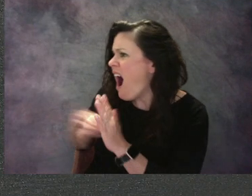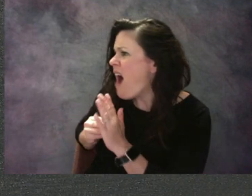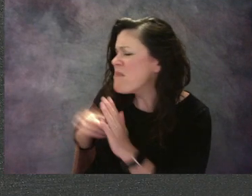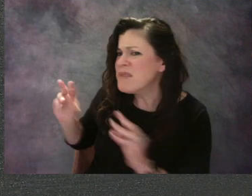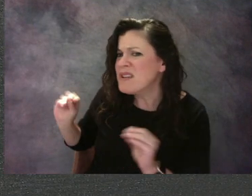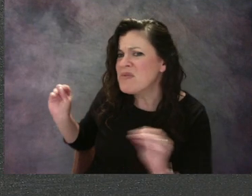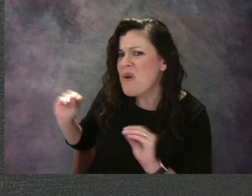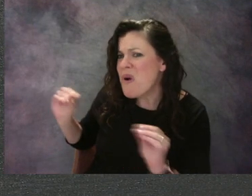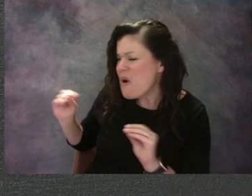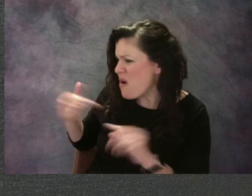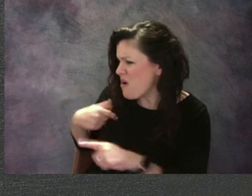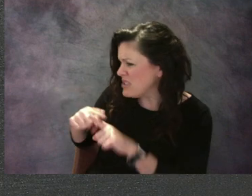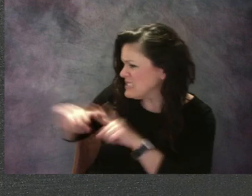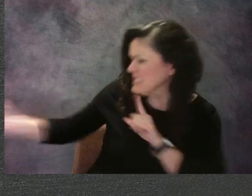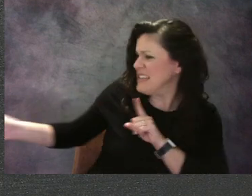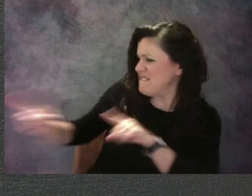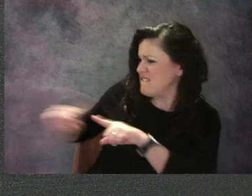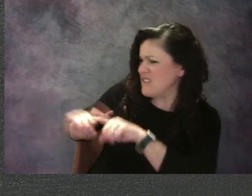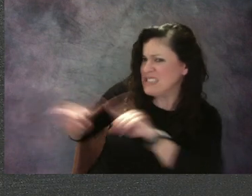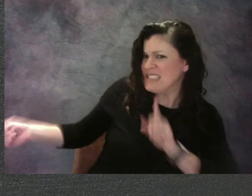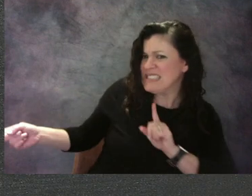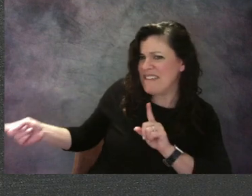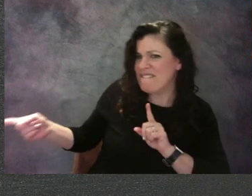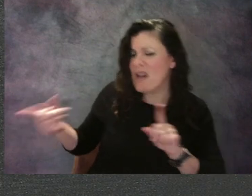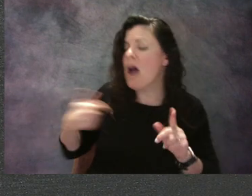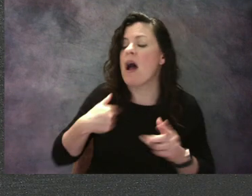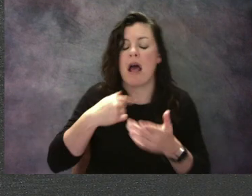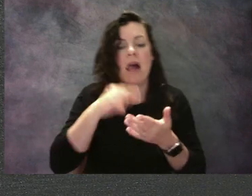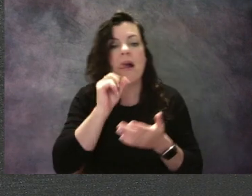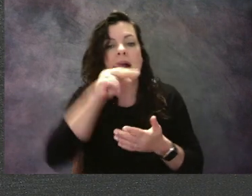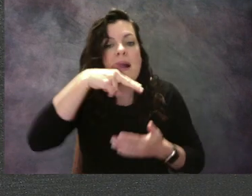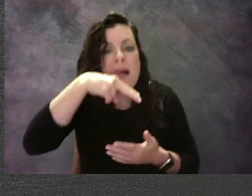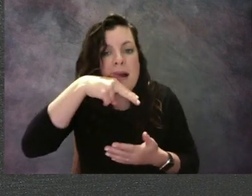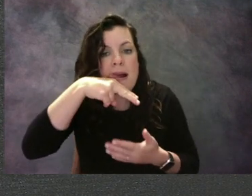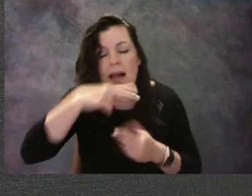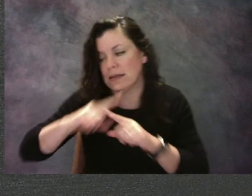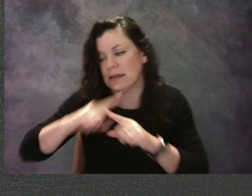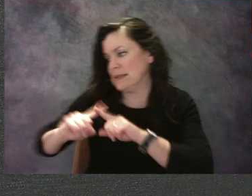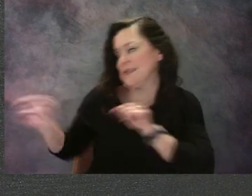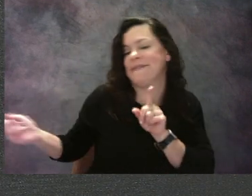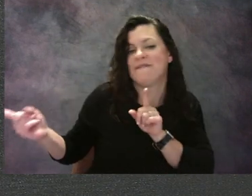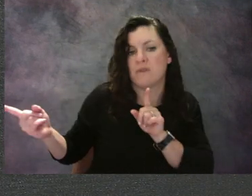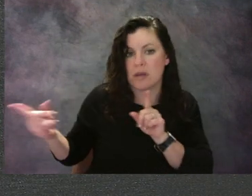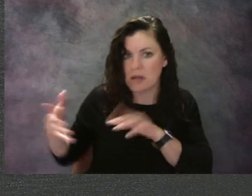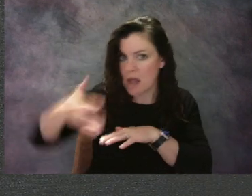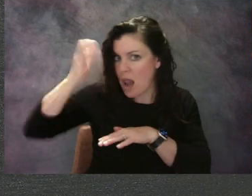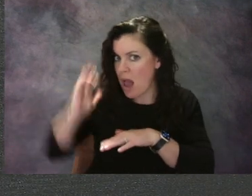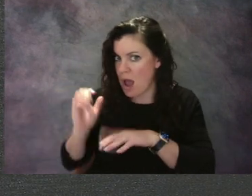and she quickly drew a tongue hanging out of the lion's mouth. So she solved the problem,